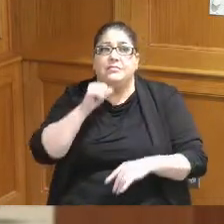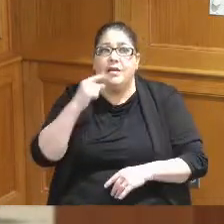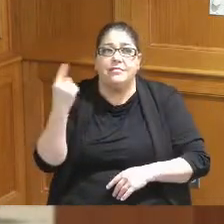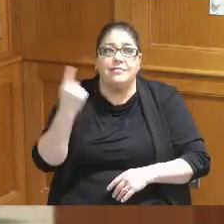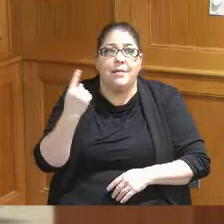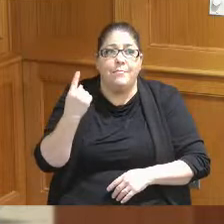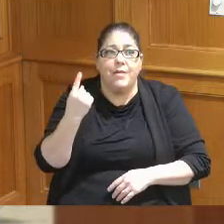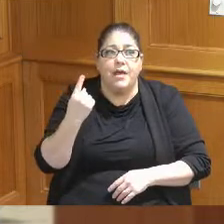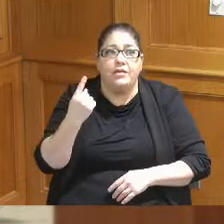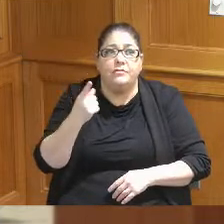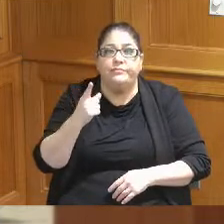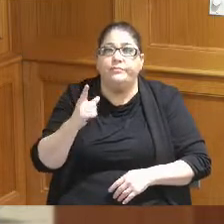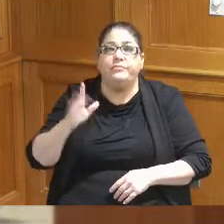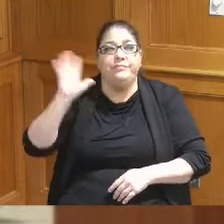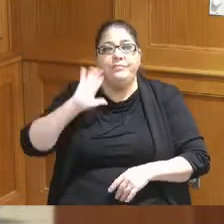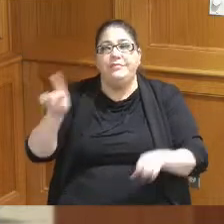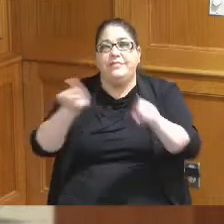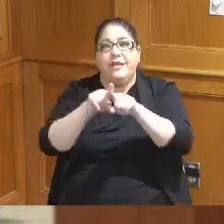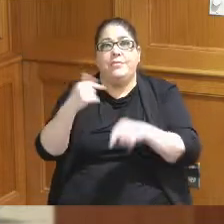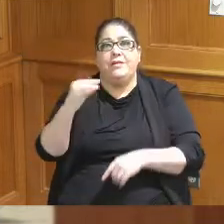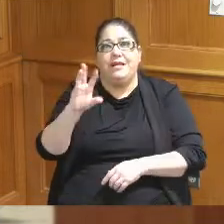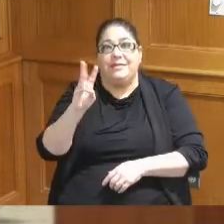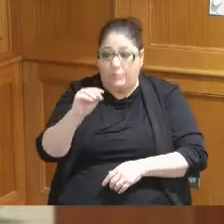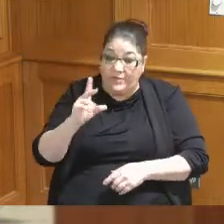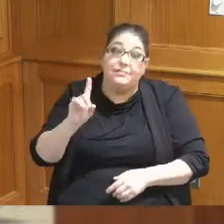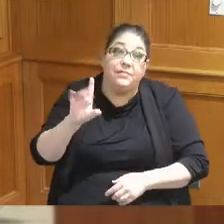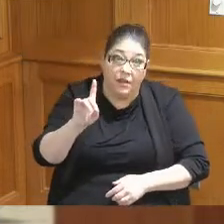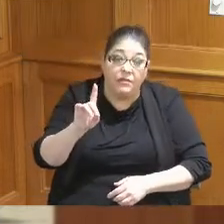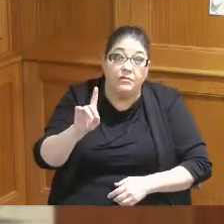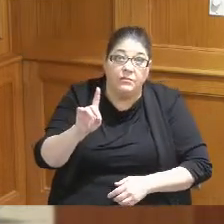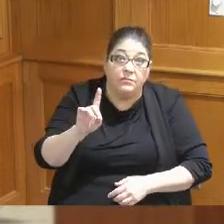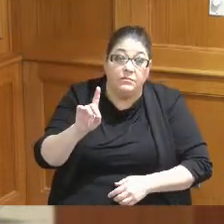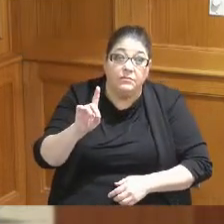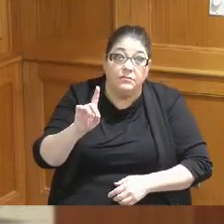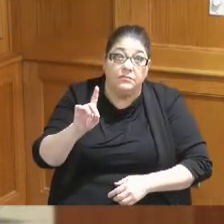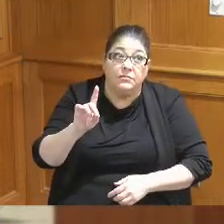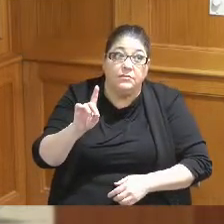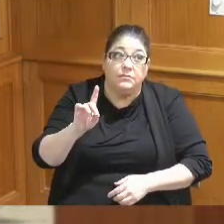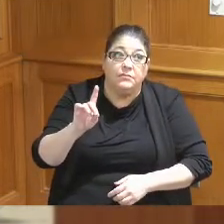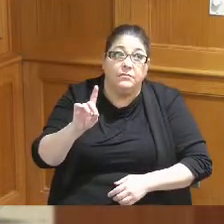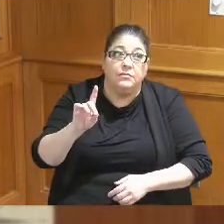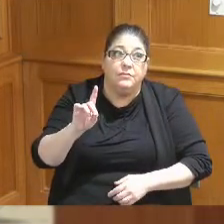something in the 1960s they did do something in 1960. they have developed 19,000 hotel rooms